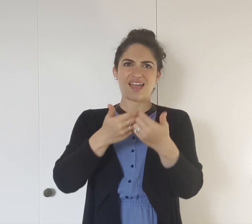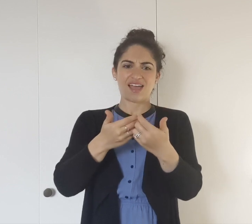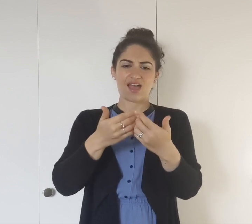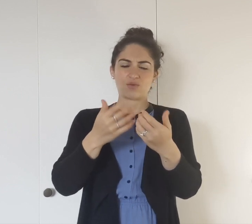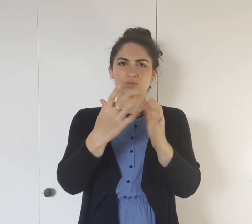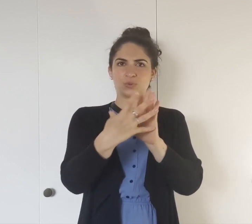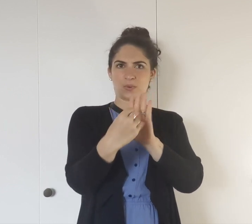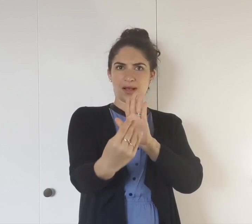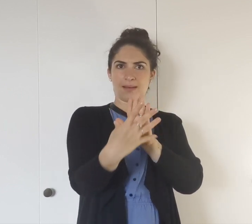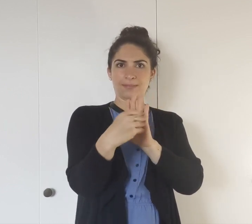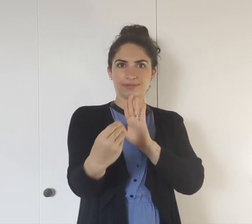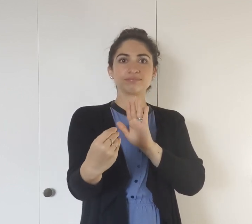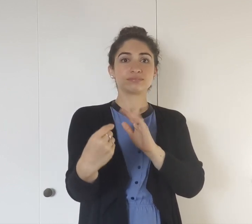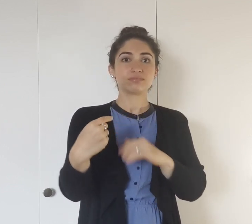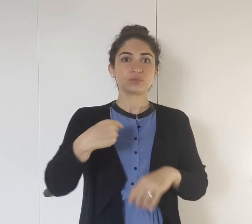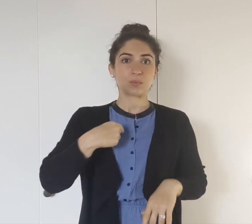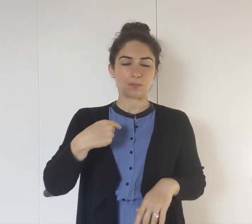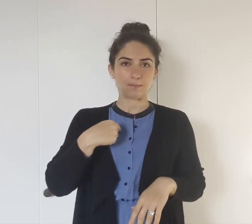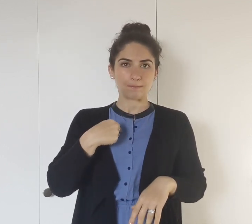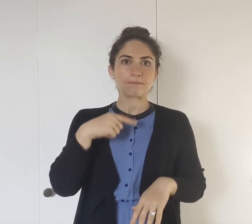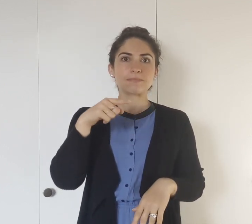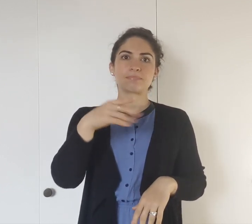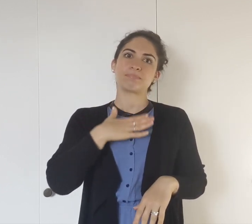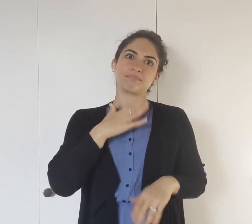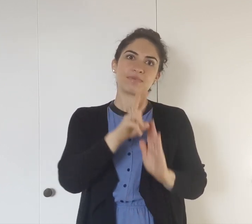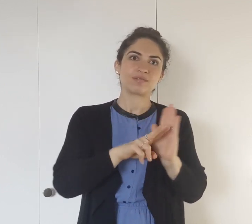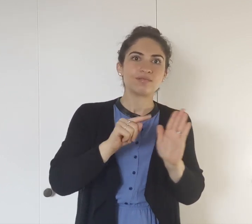Really, how you should copy me.